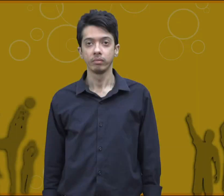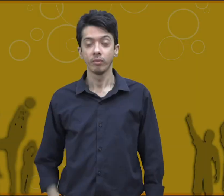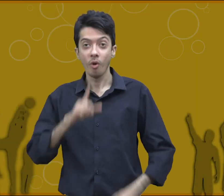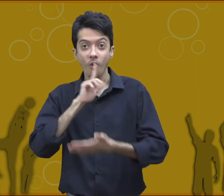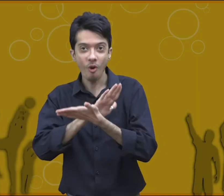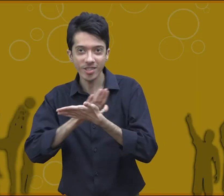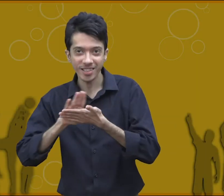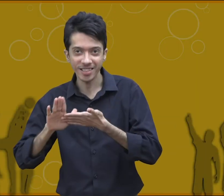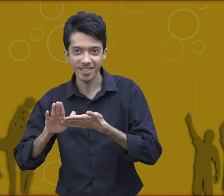integrity